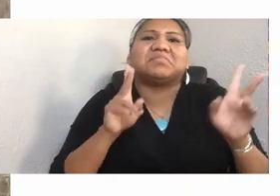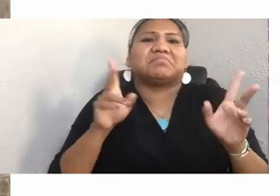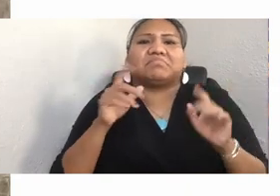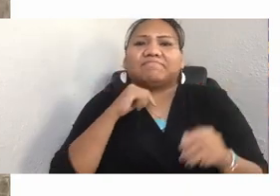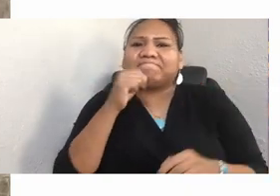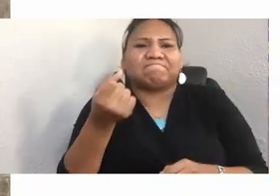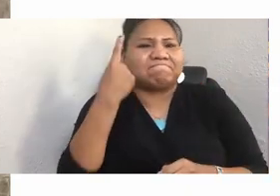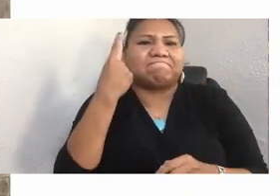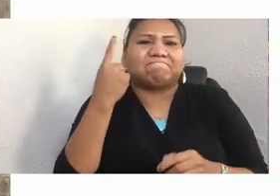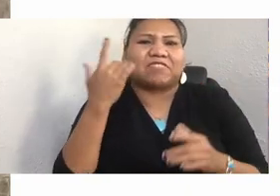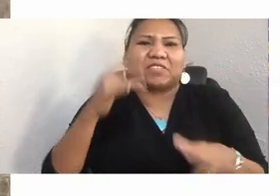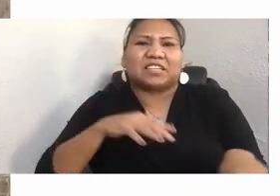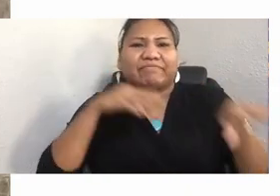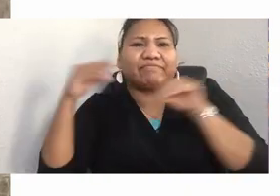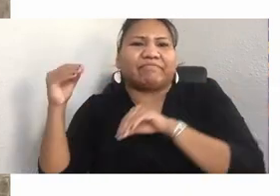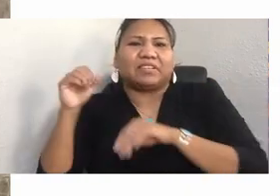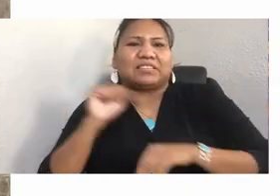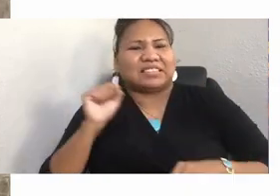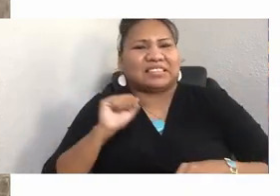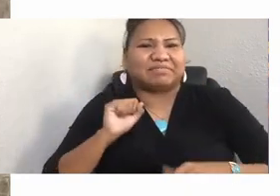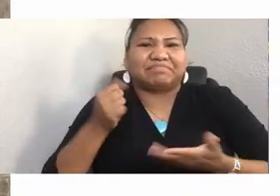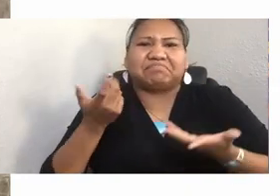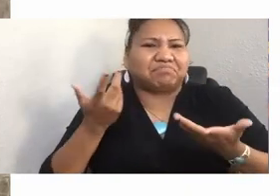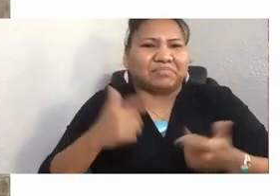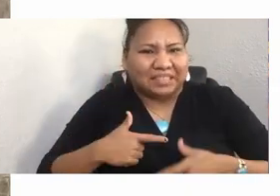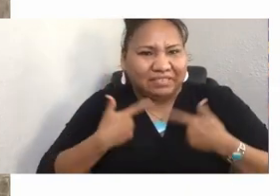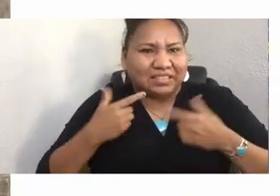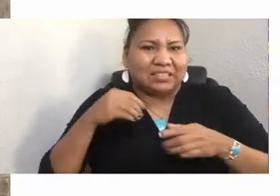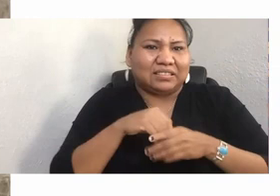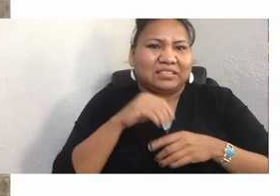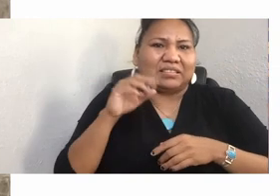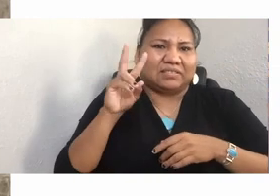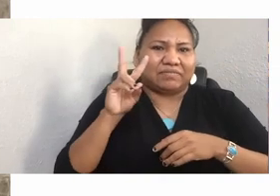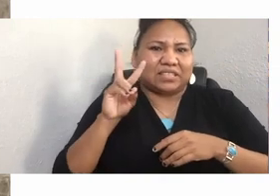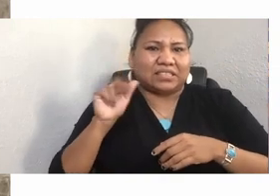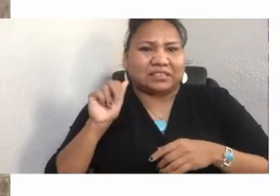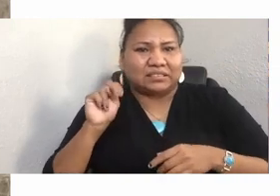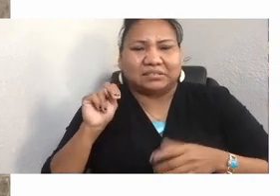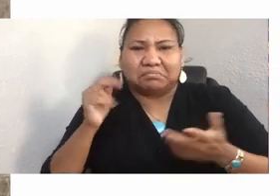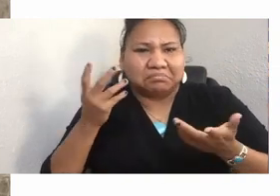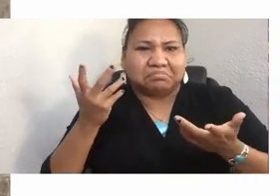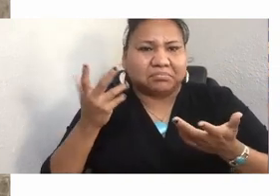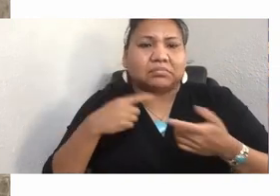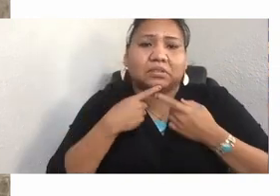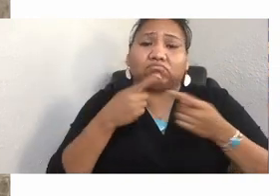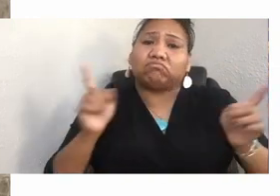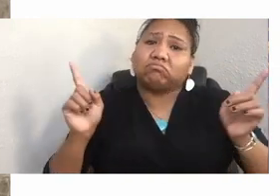life for living in a van. And I'd tell them the same story I'm about to tell you,